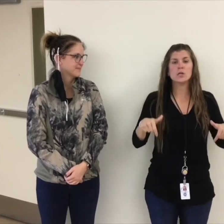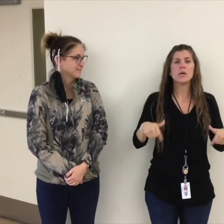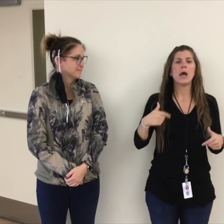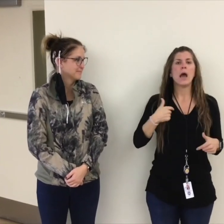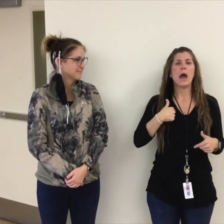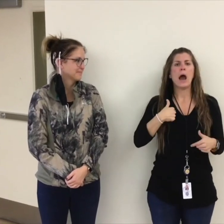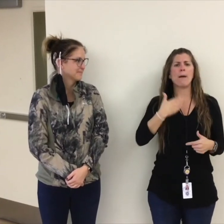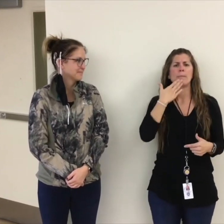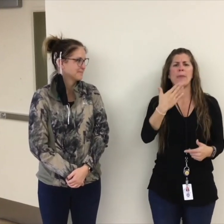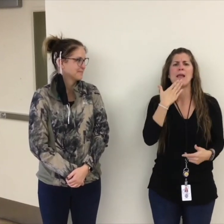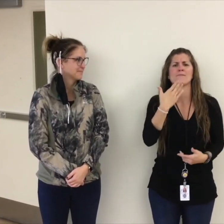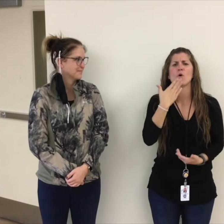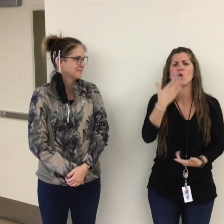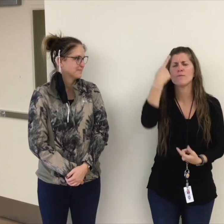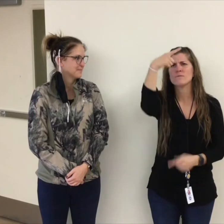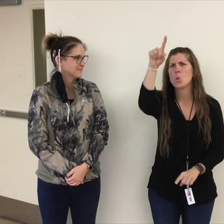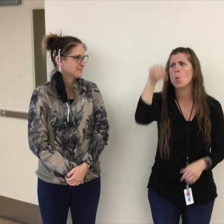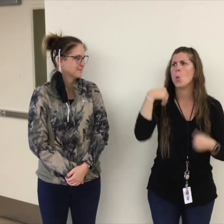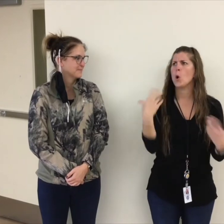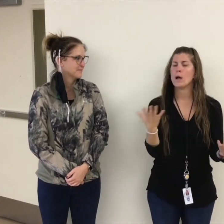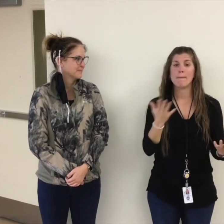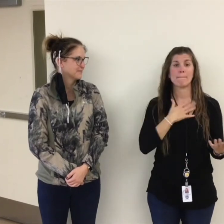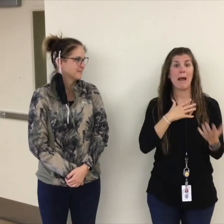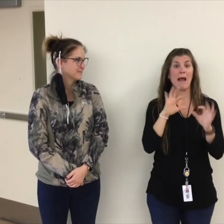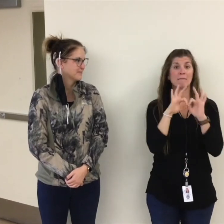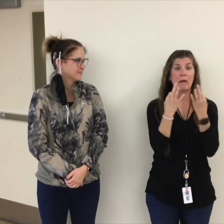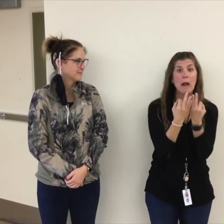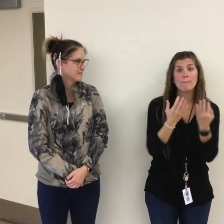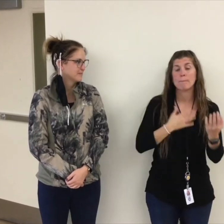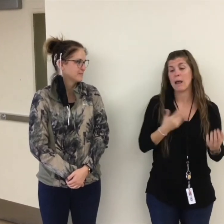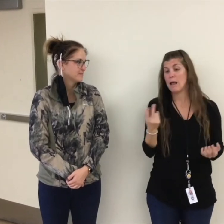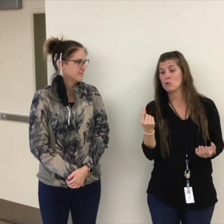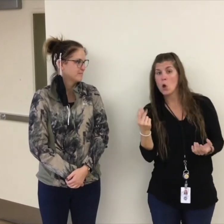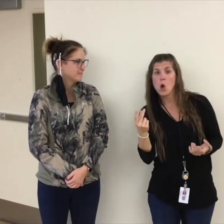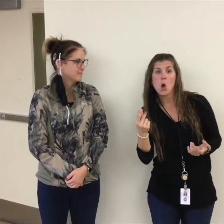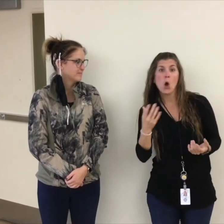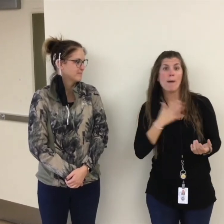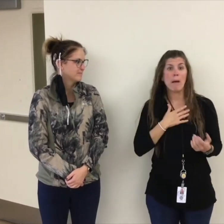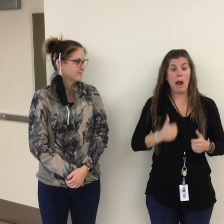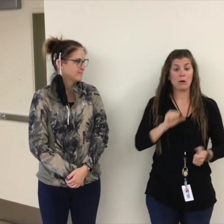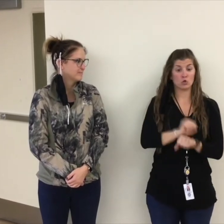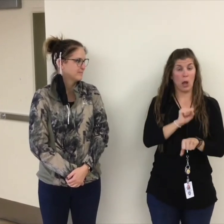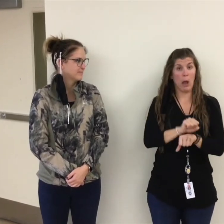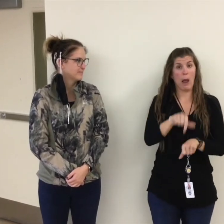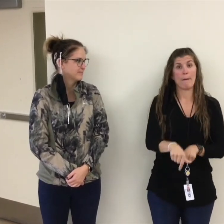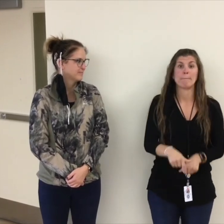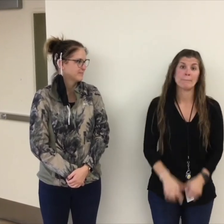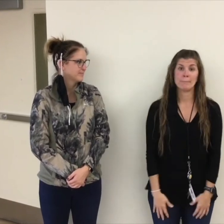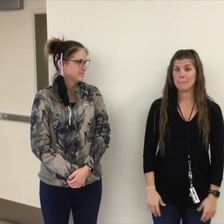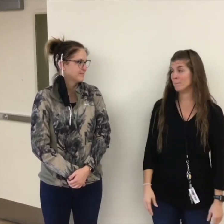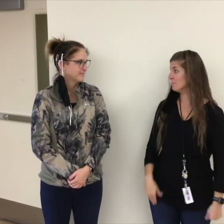I'm the School Records Coordinator here at OSD and I am thankful for my family, my dog, my job here at OSD.